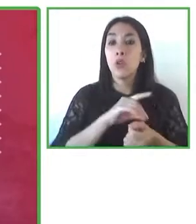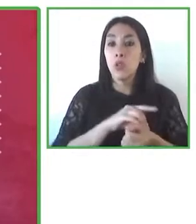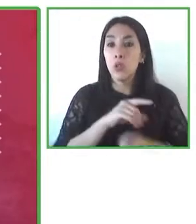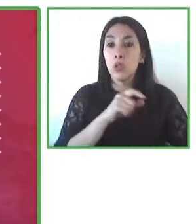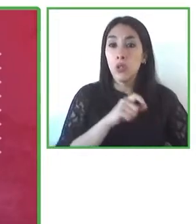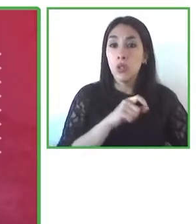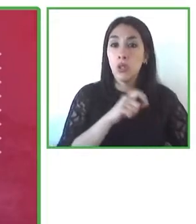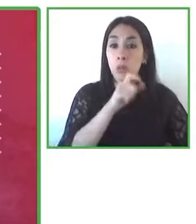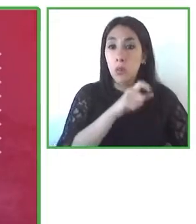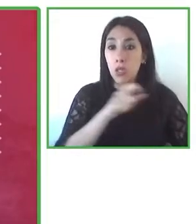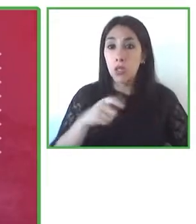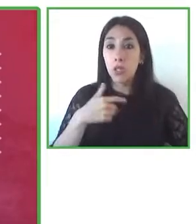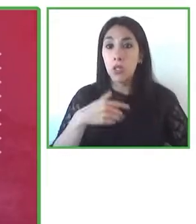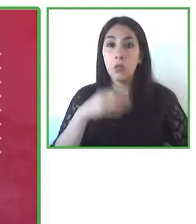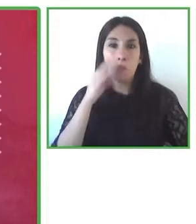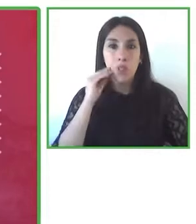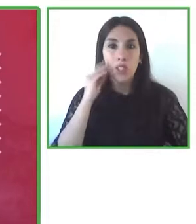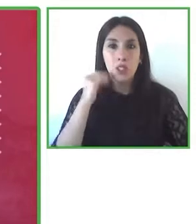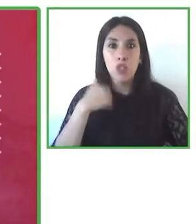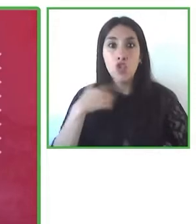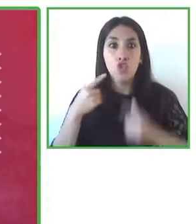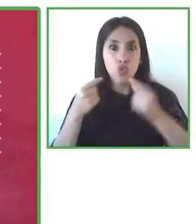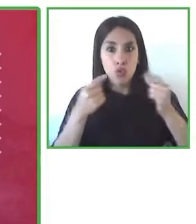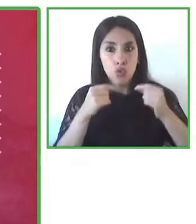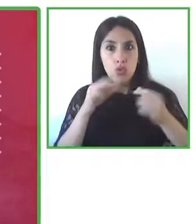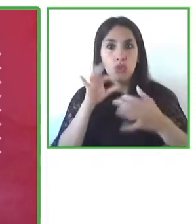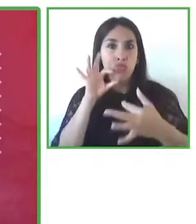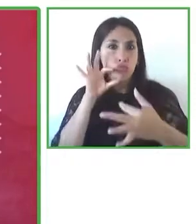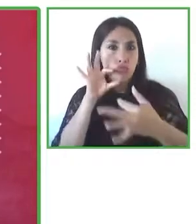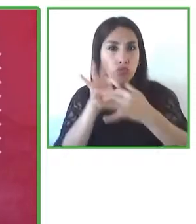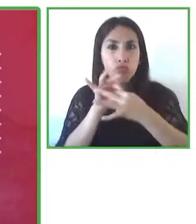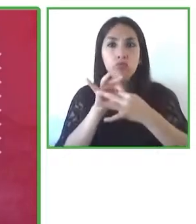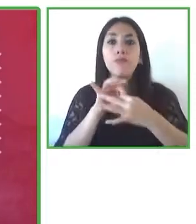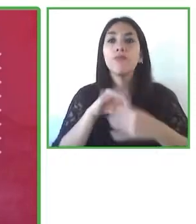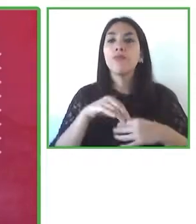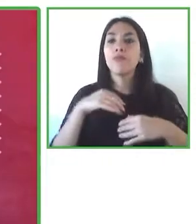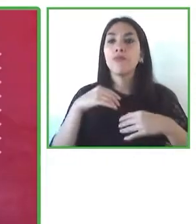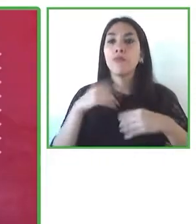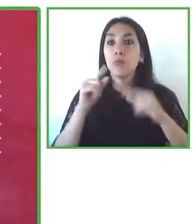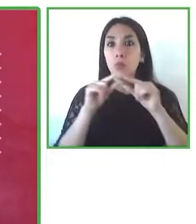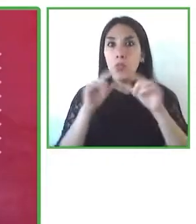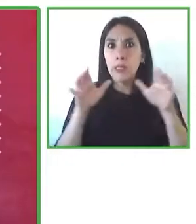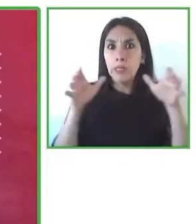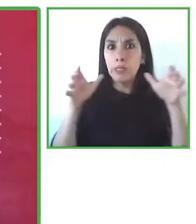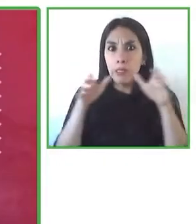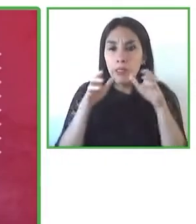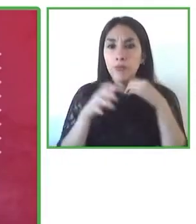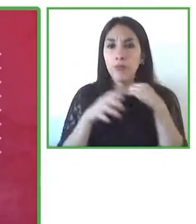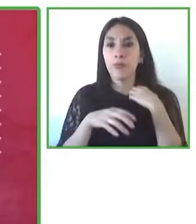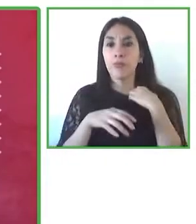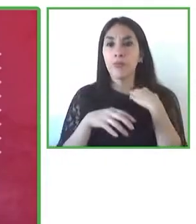disabilities living in. So we need to combine our services that are directly provided to people